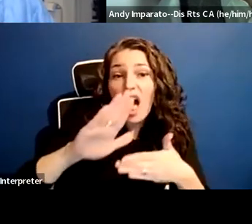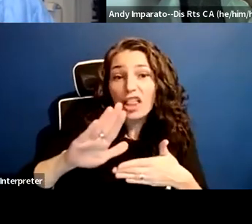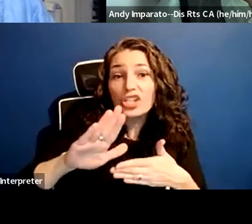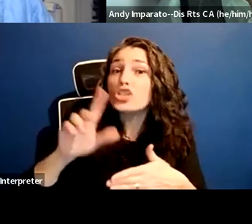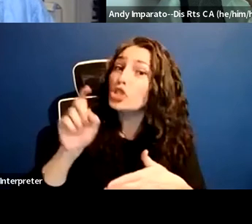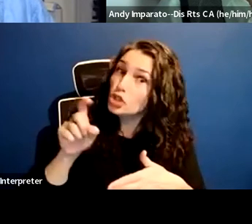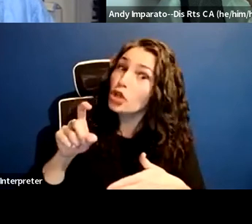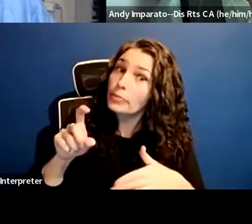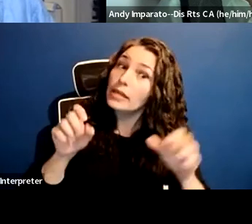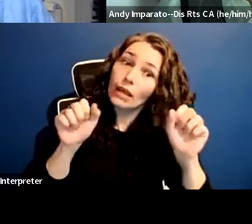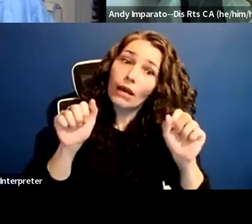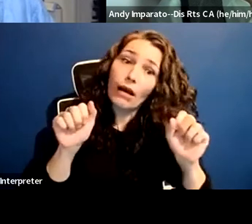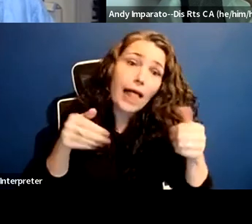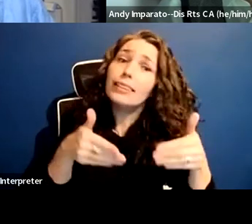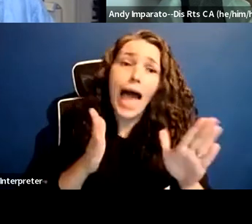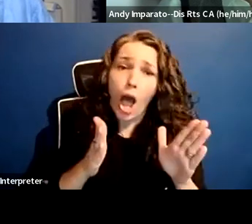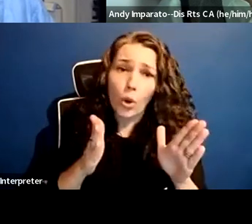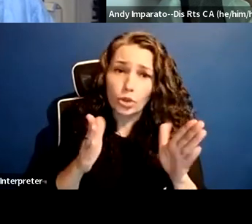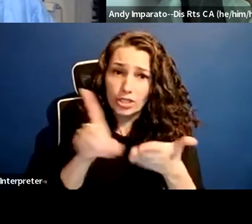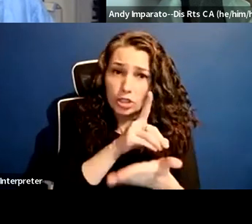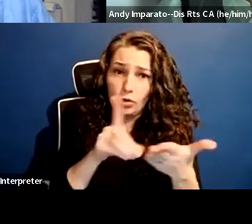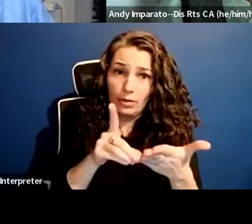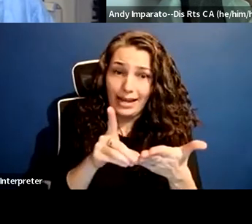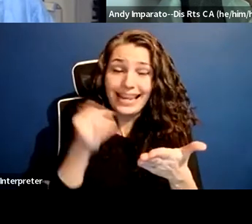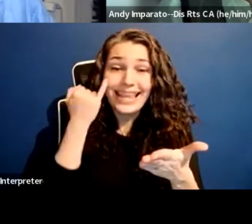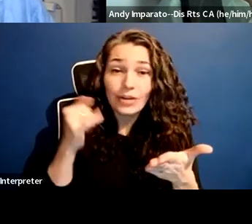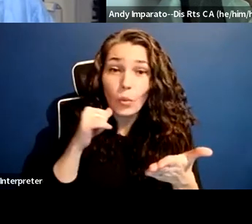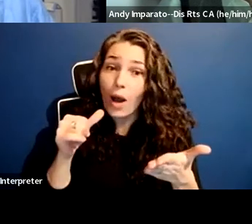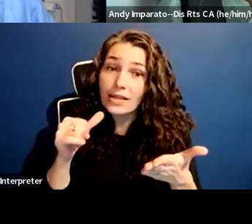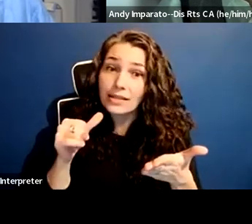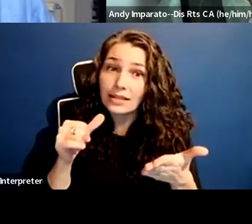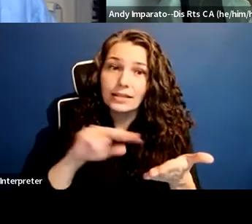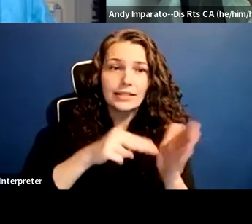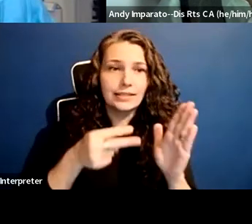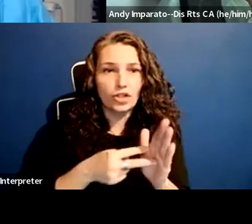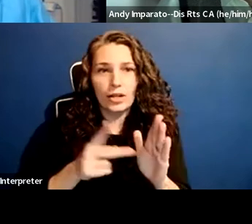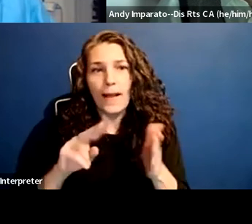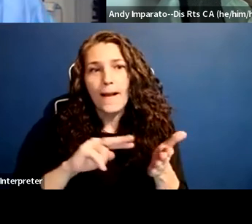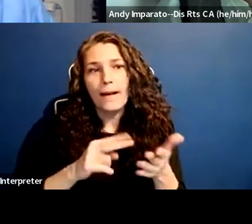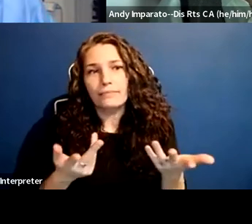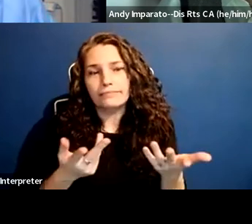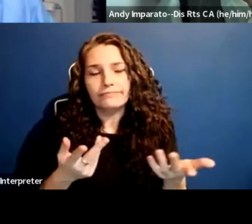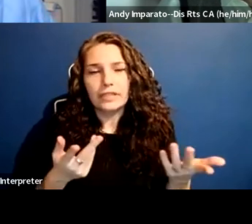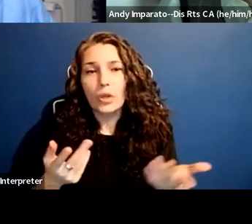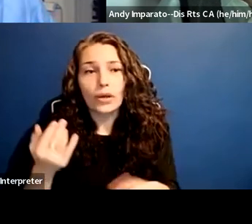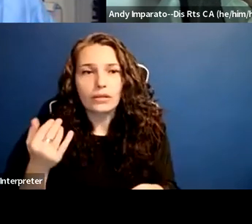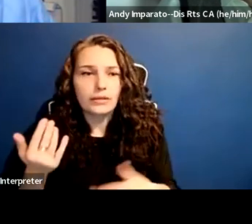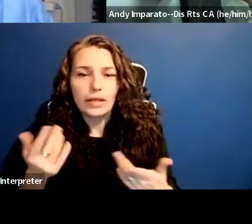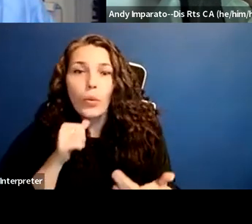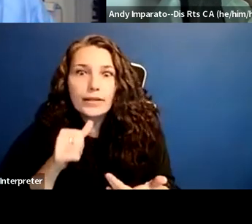So if they buy a technology system that doesn't work for blind students, as long as they didn't deliberately exclude the blind students,